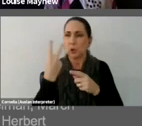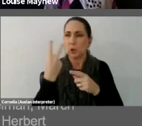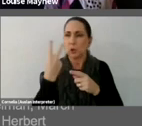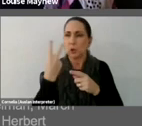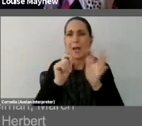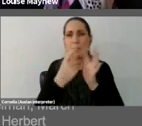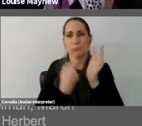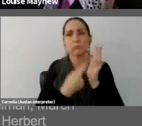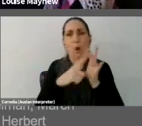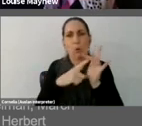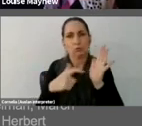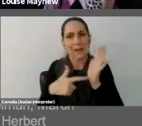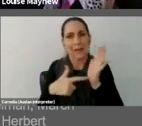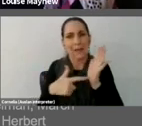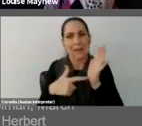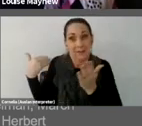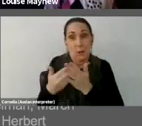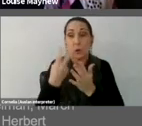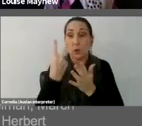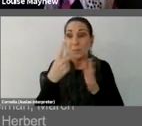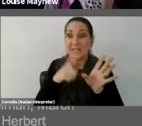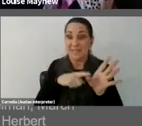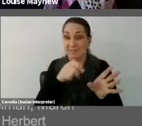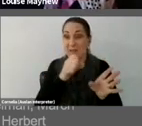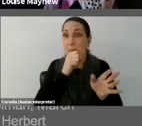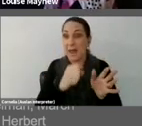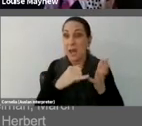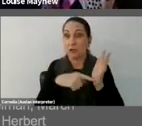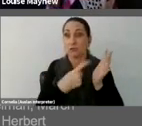For two years Stromberg had been surreptitiously